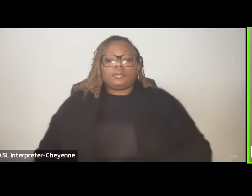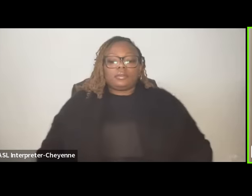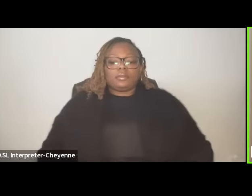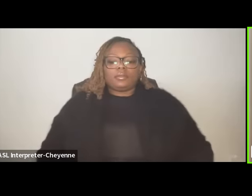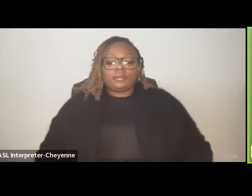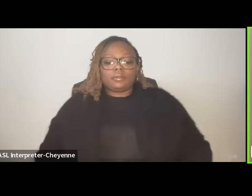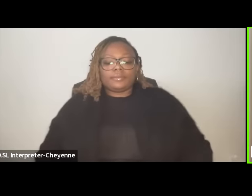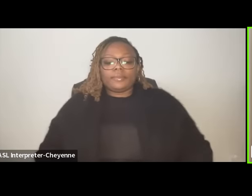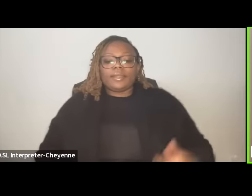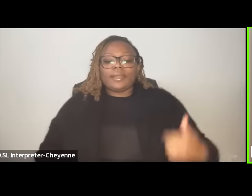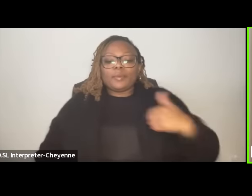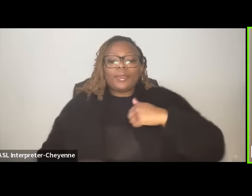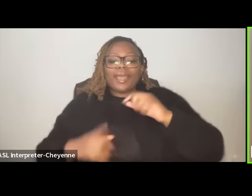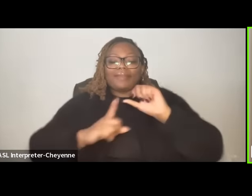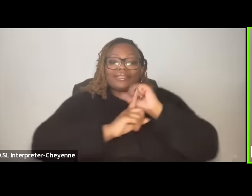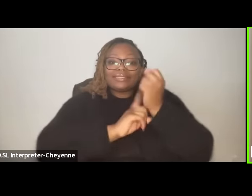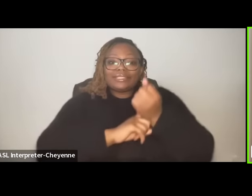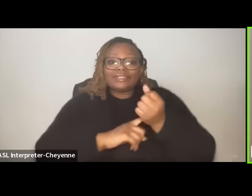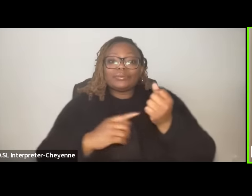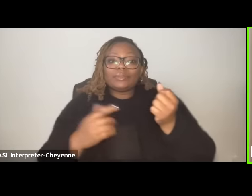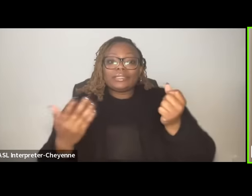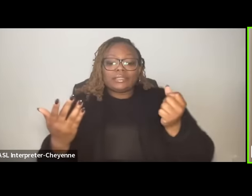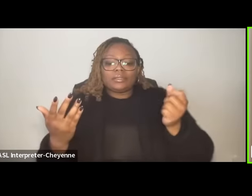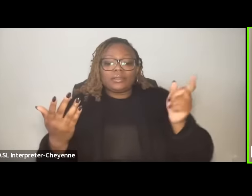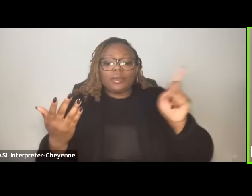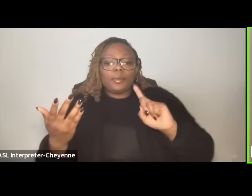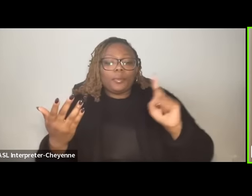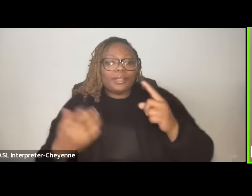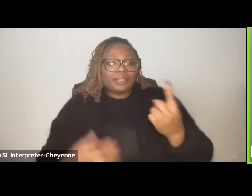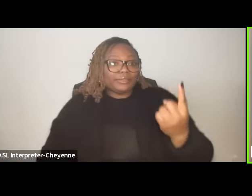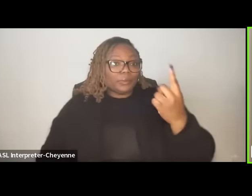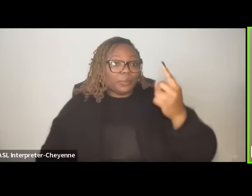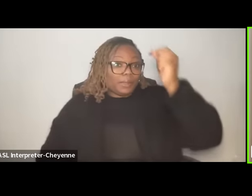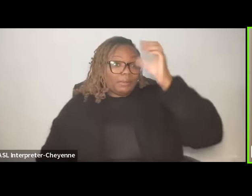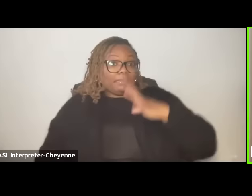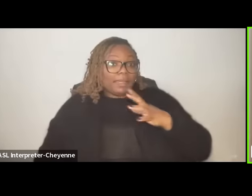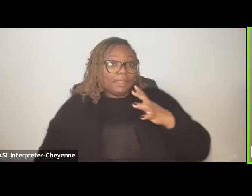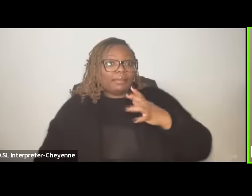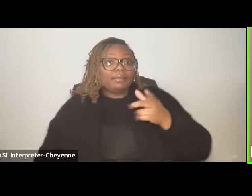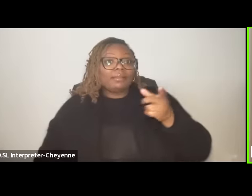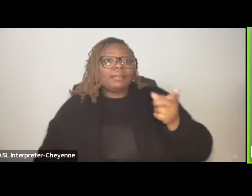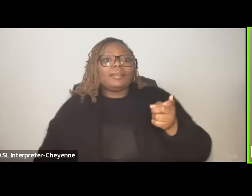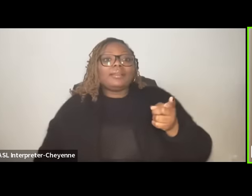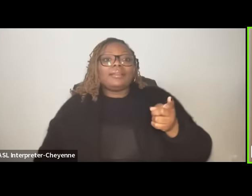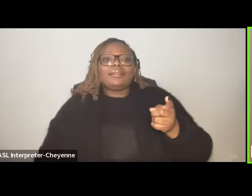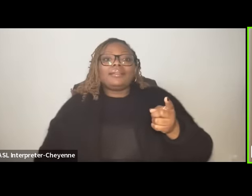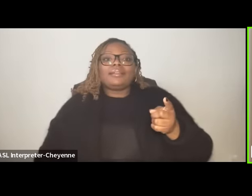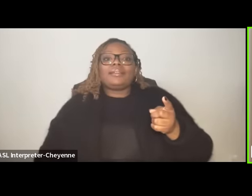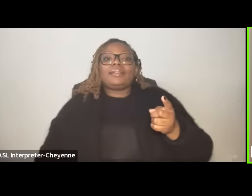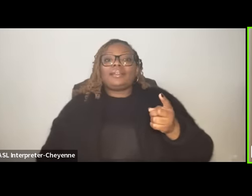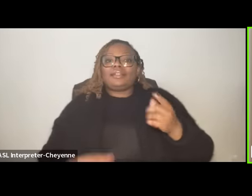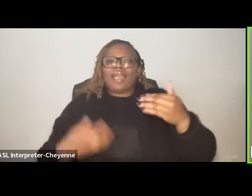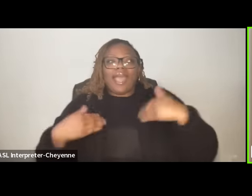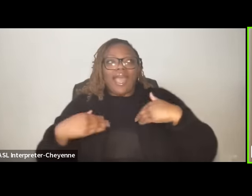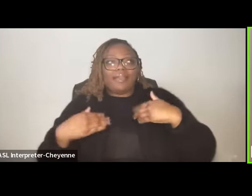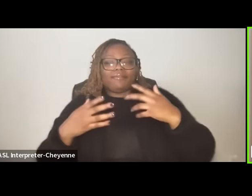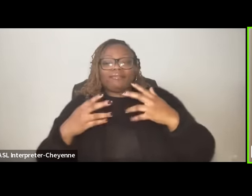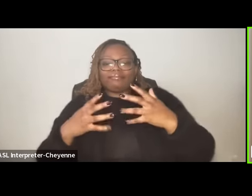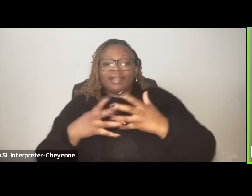a situation where um there's one man and various International interests uh particularly the United